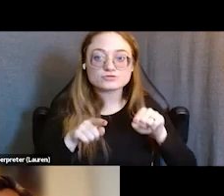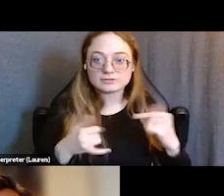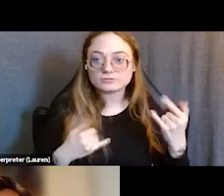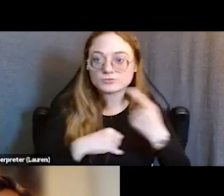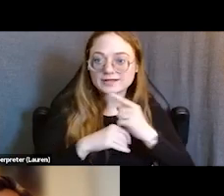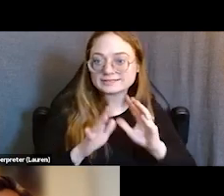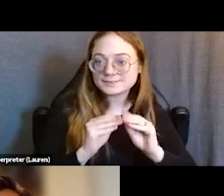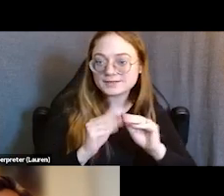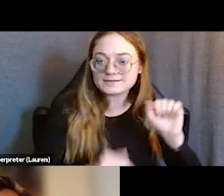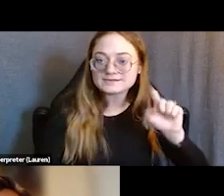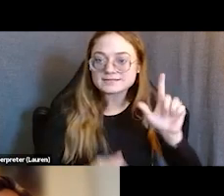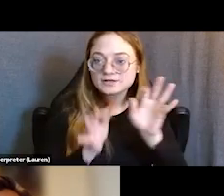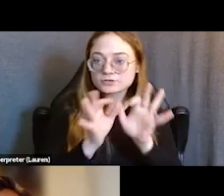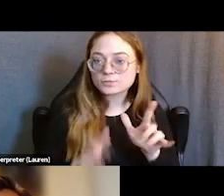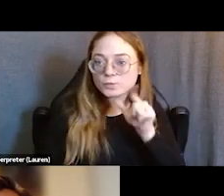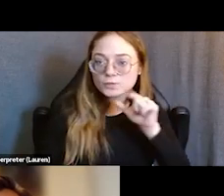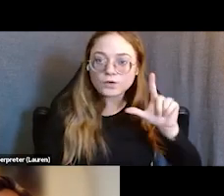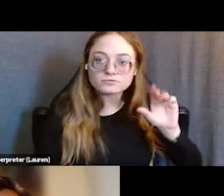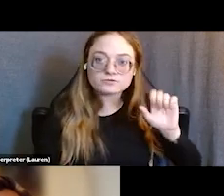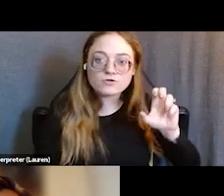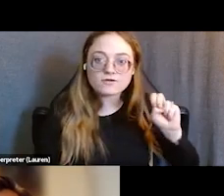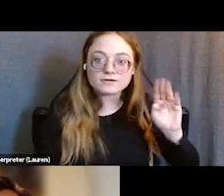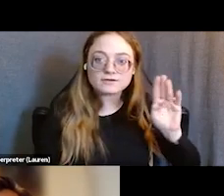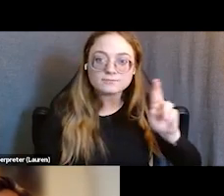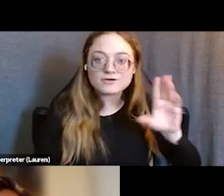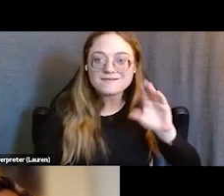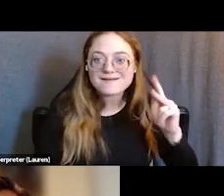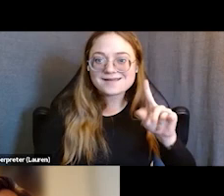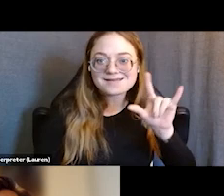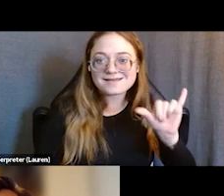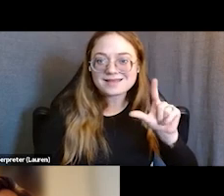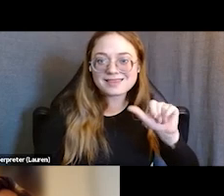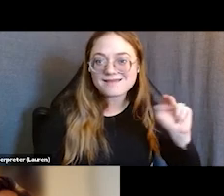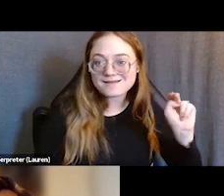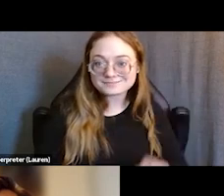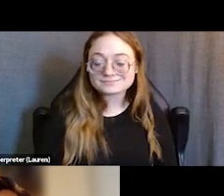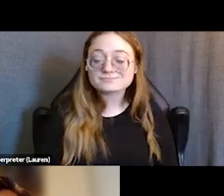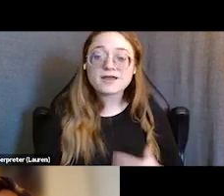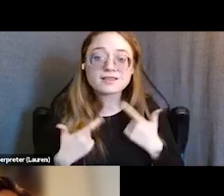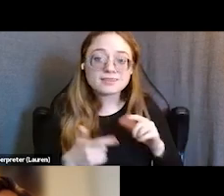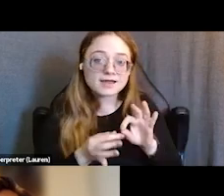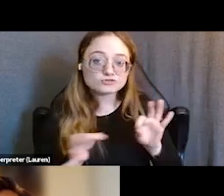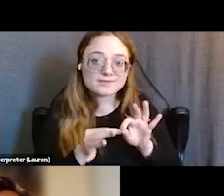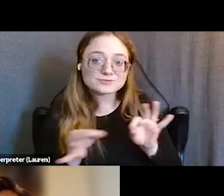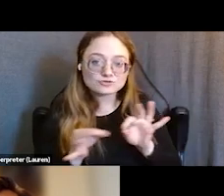and the ASL interpreters are Lauren Burr and Kelly Land. Live transcription from Zoom is also available